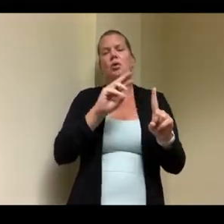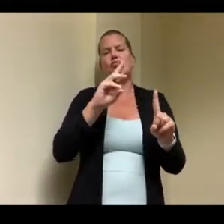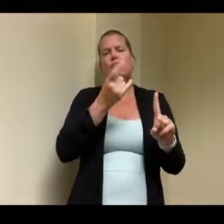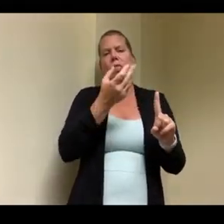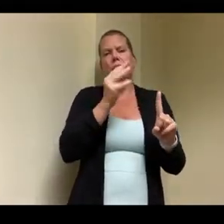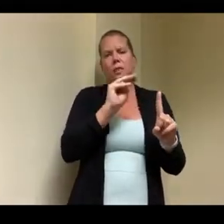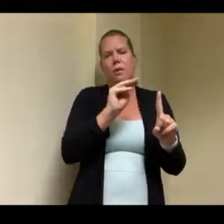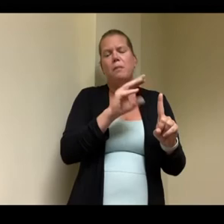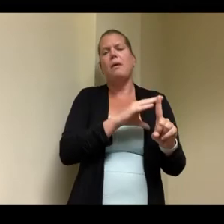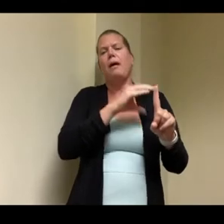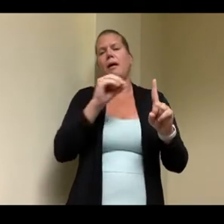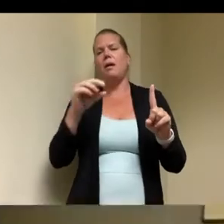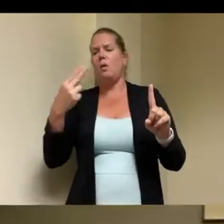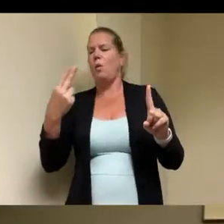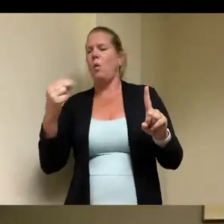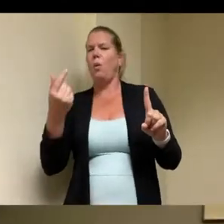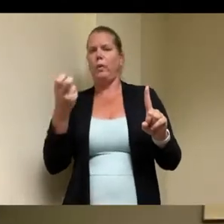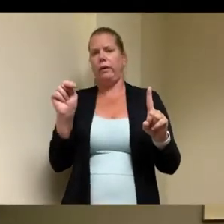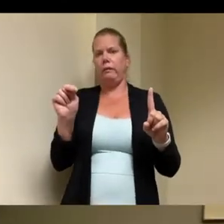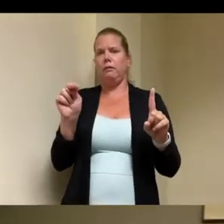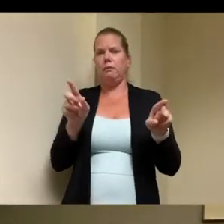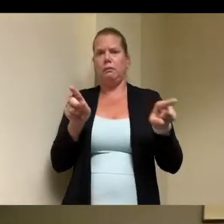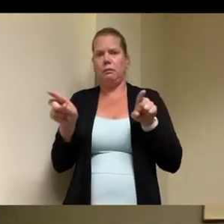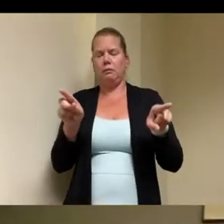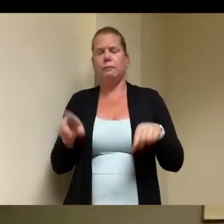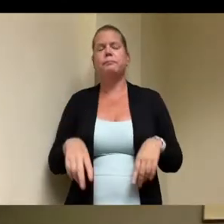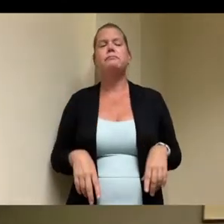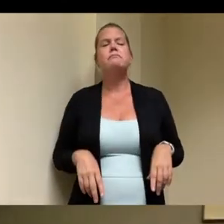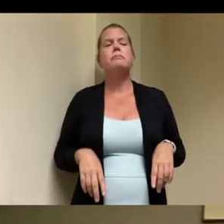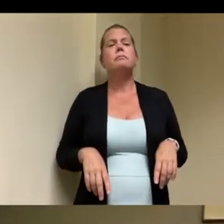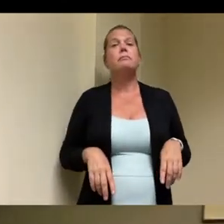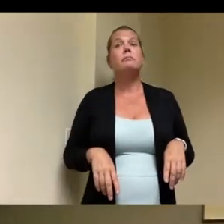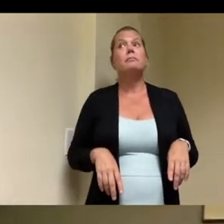their homes and and if their parents are getting